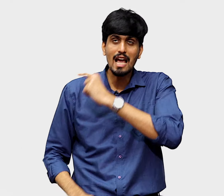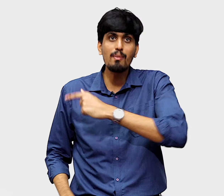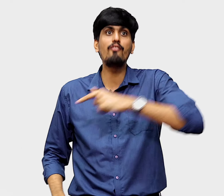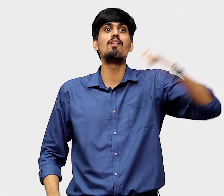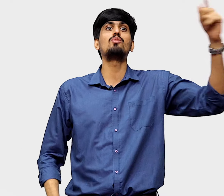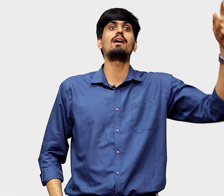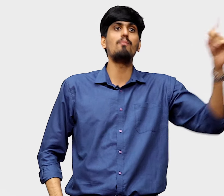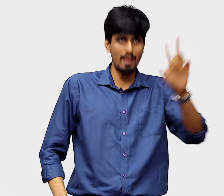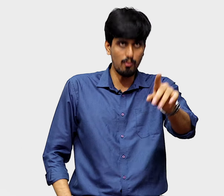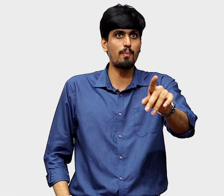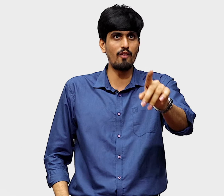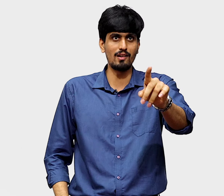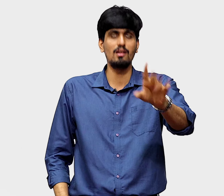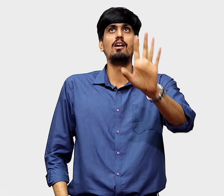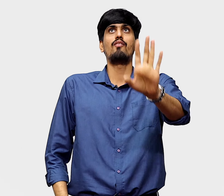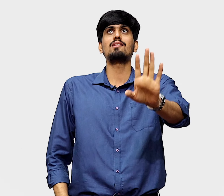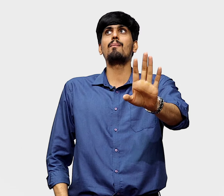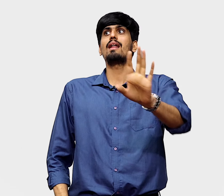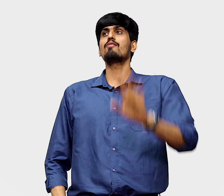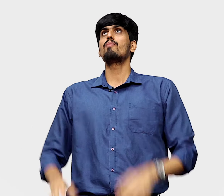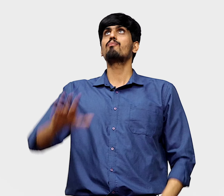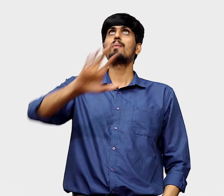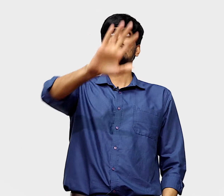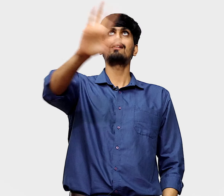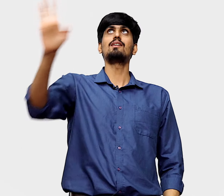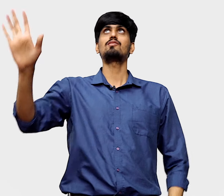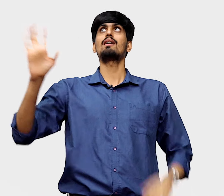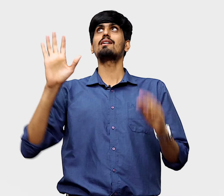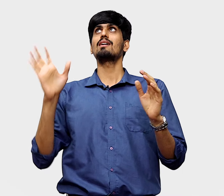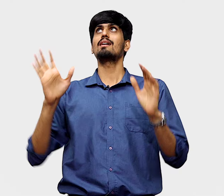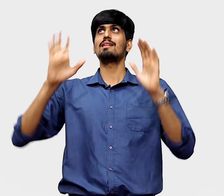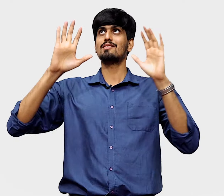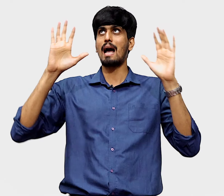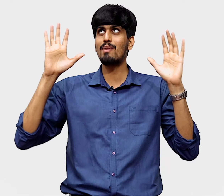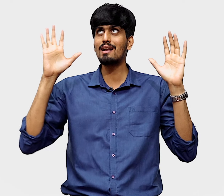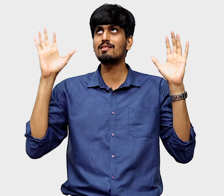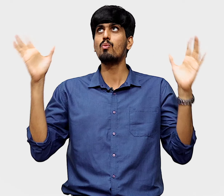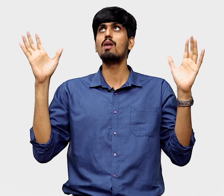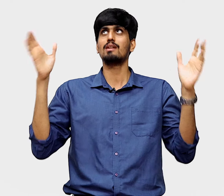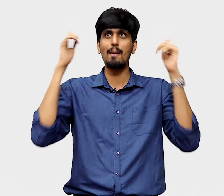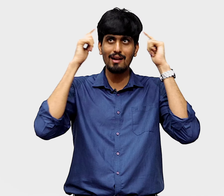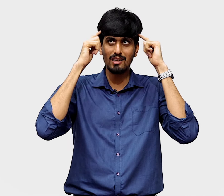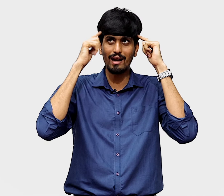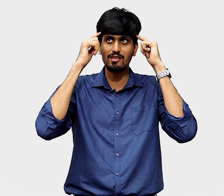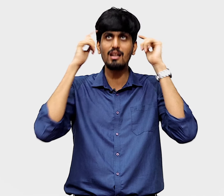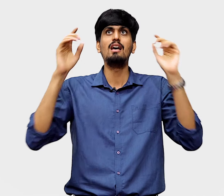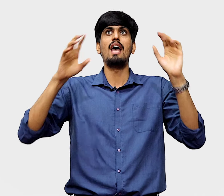they'll be the first to again make more profits. For example, I can make people understand this, you have to understand that in this capitalistic world with a capitalistic mindset,